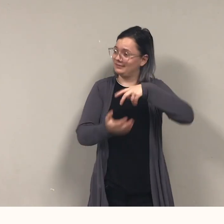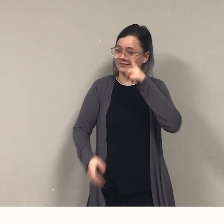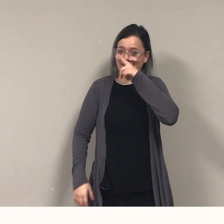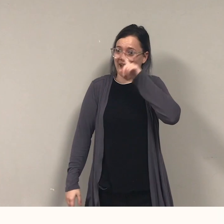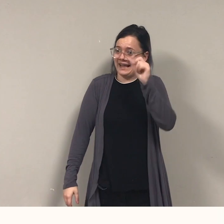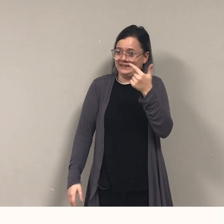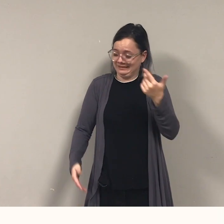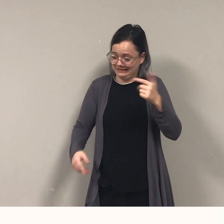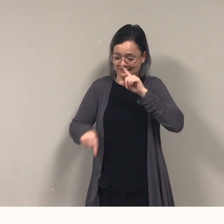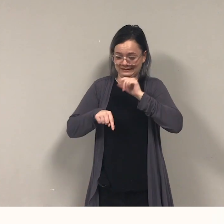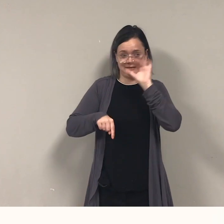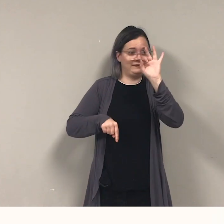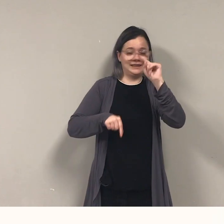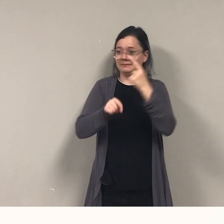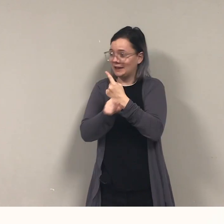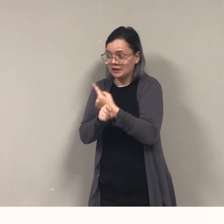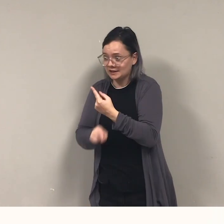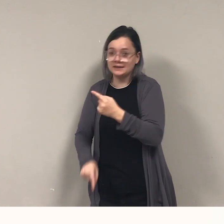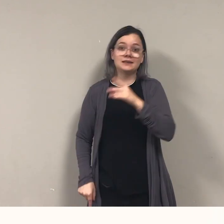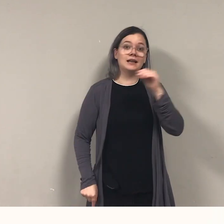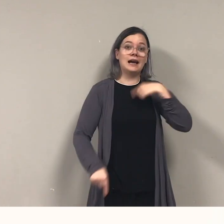manage hills, or dodge the trees.